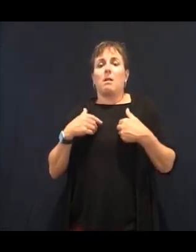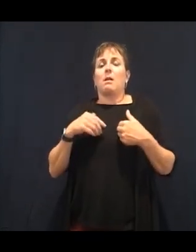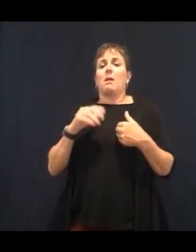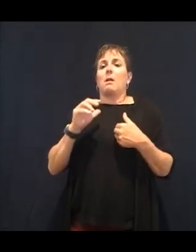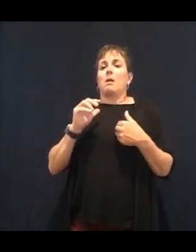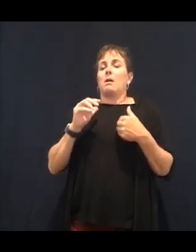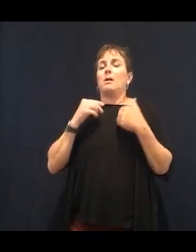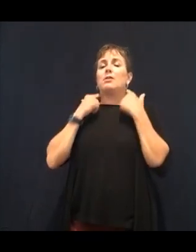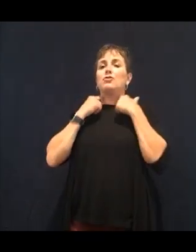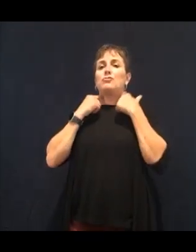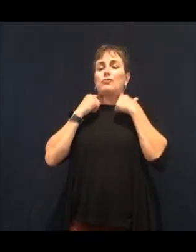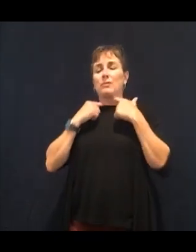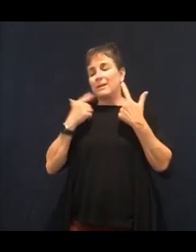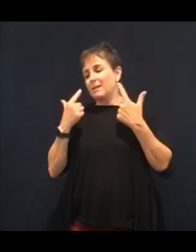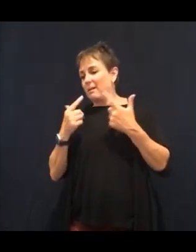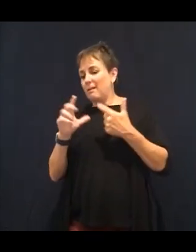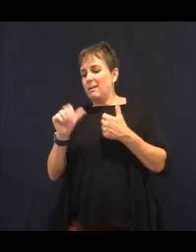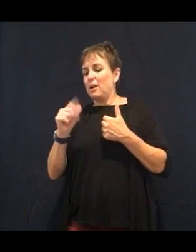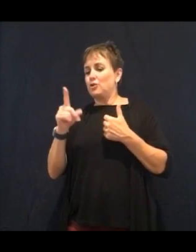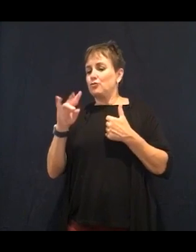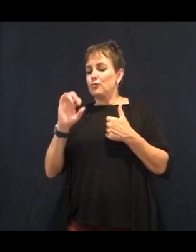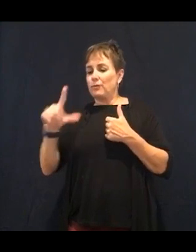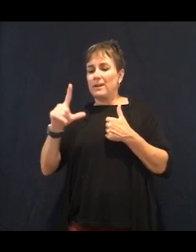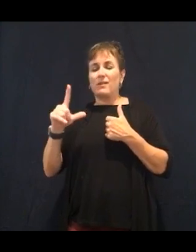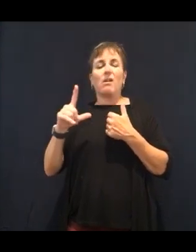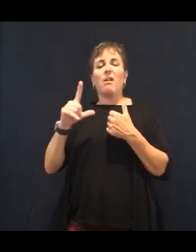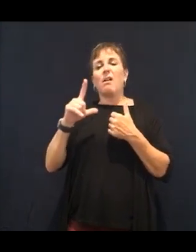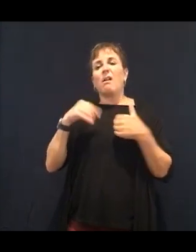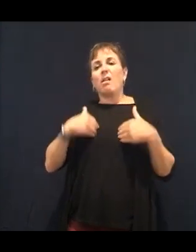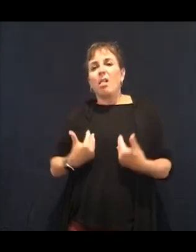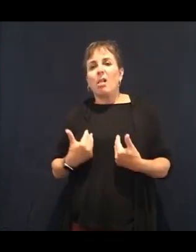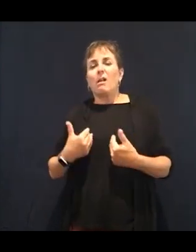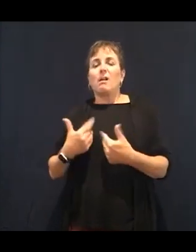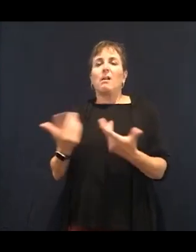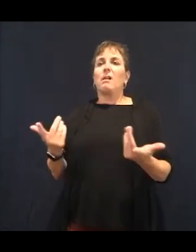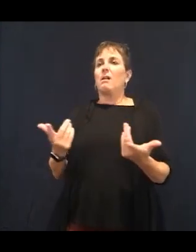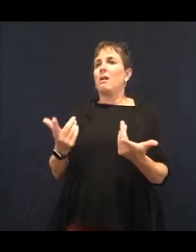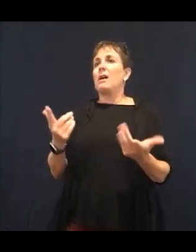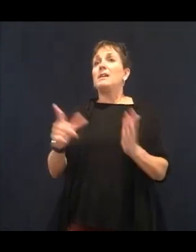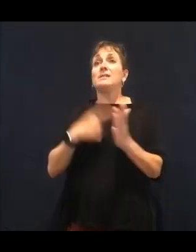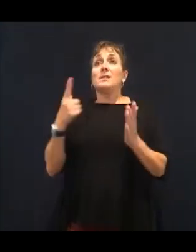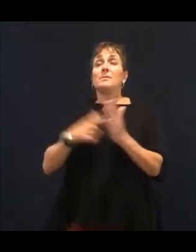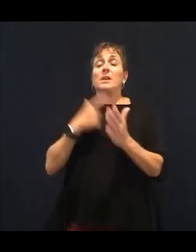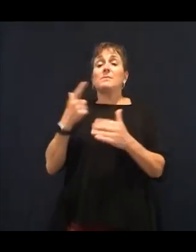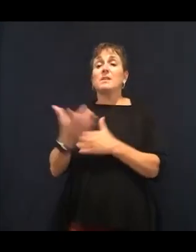through the motions and we're so disconnected from our body and how our body feels